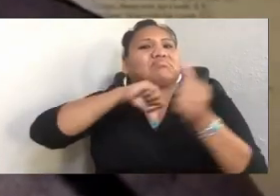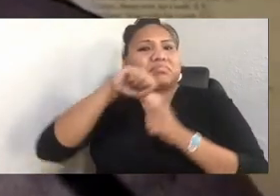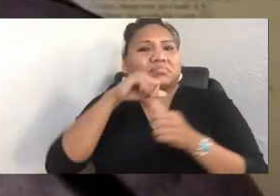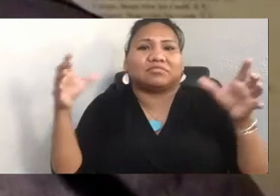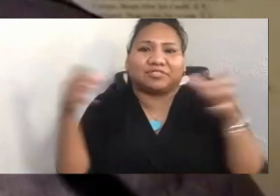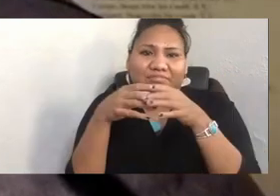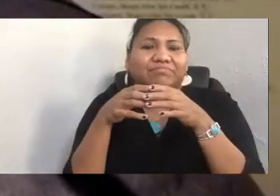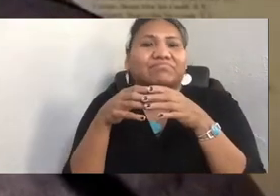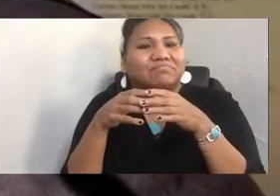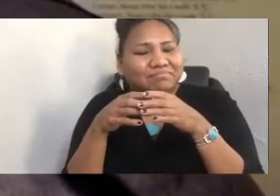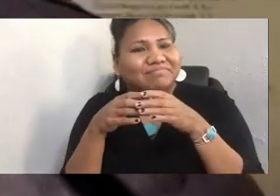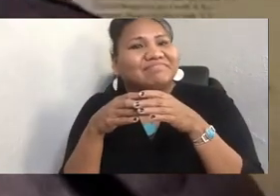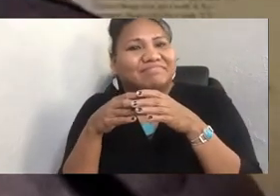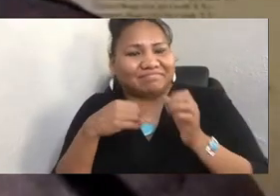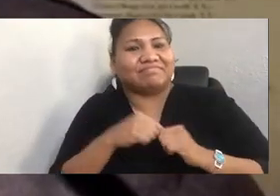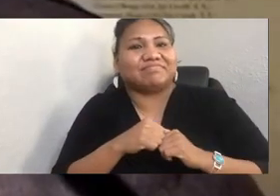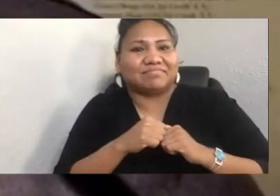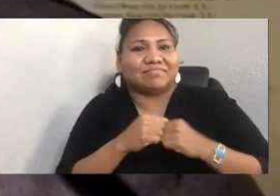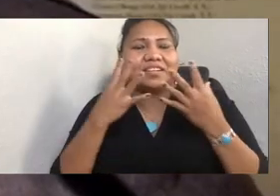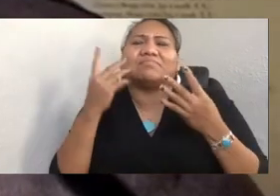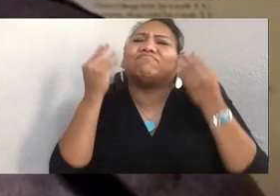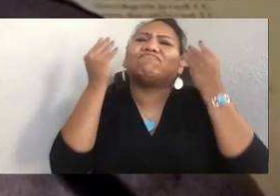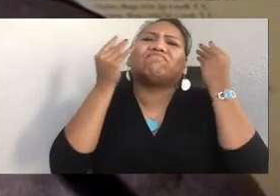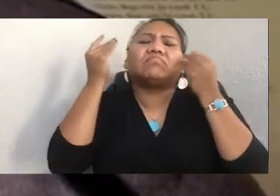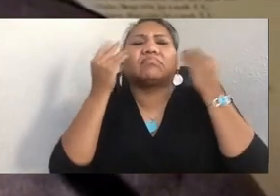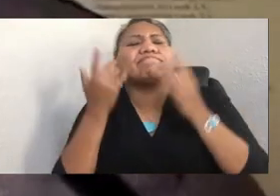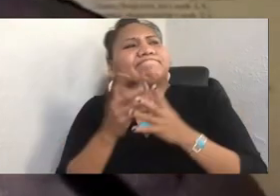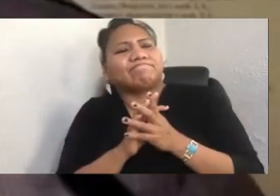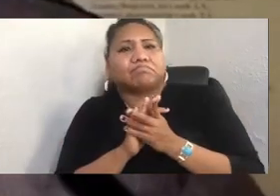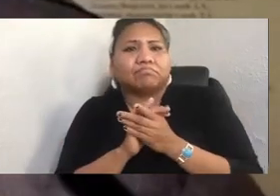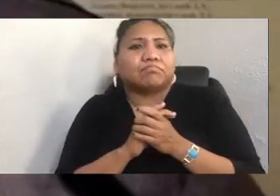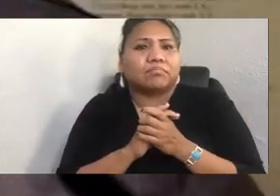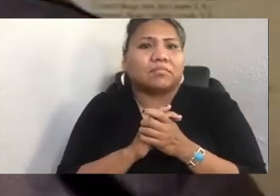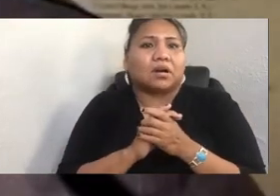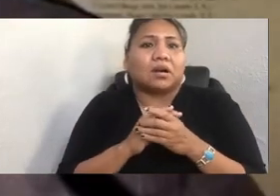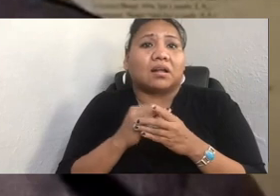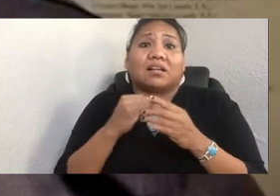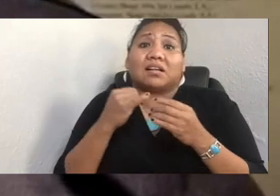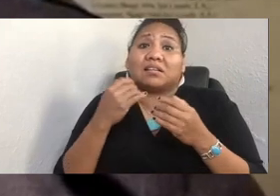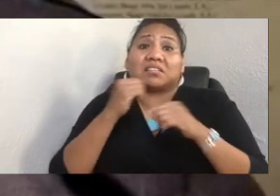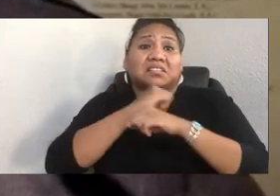The idea of talking with our Quinault elder